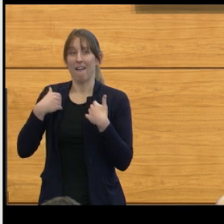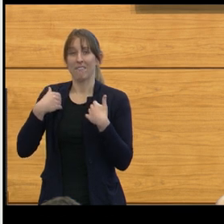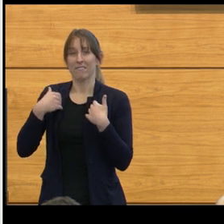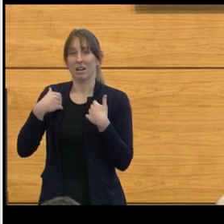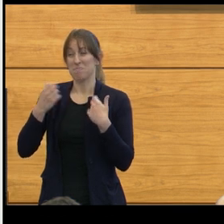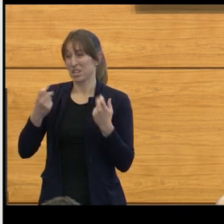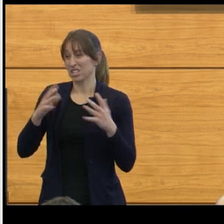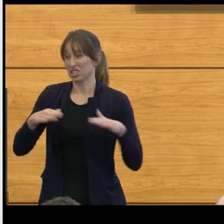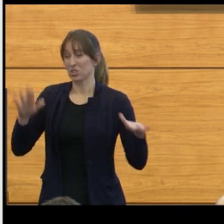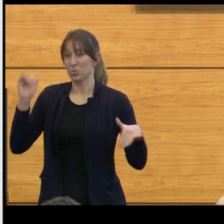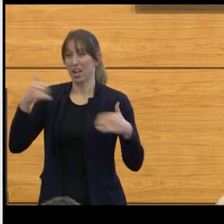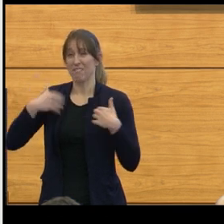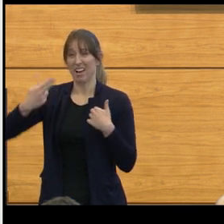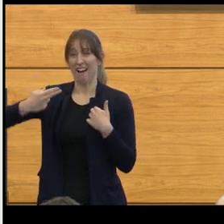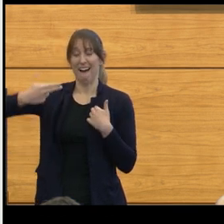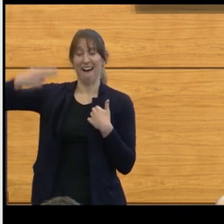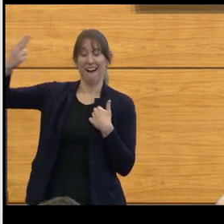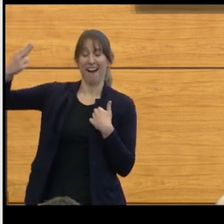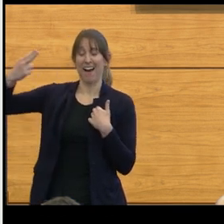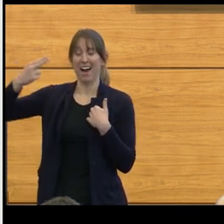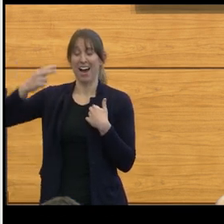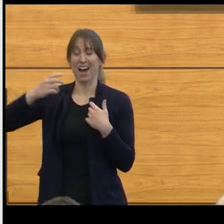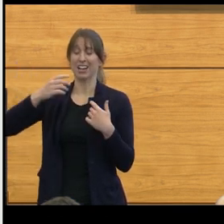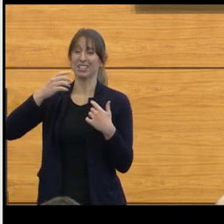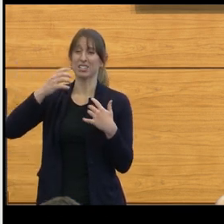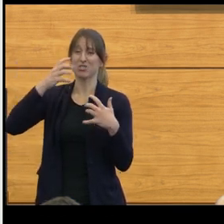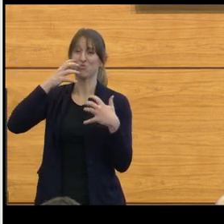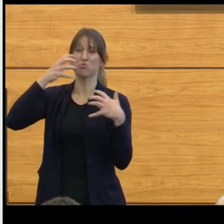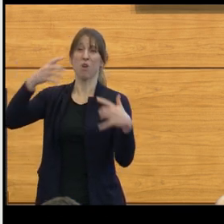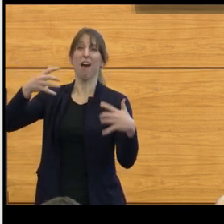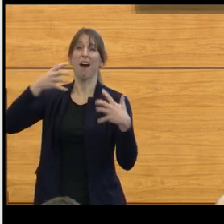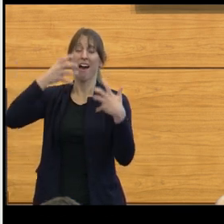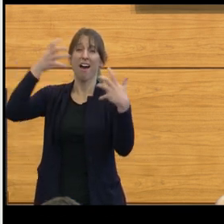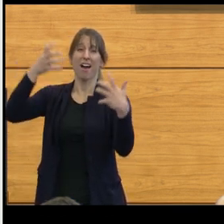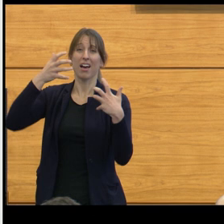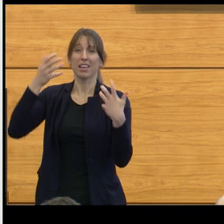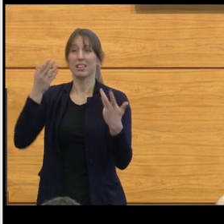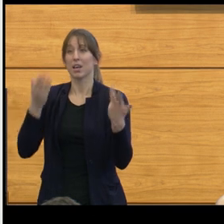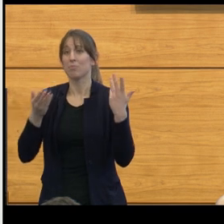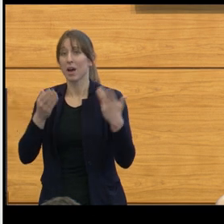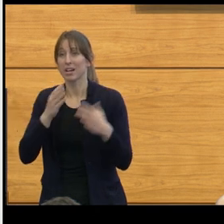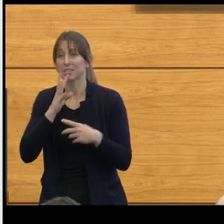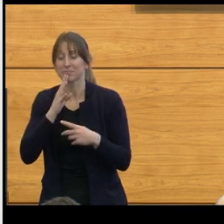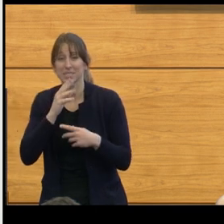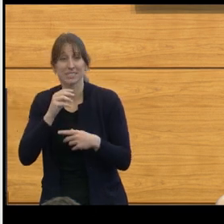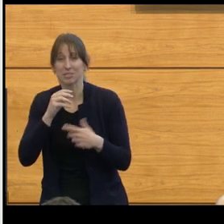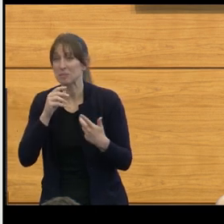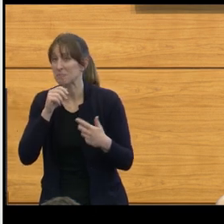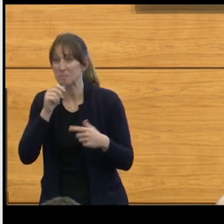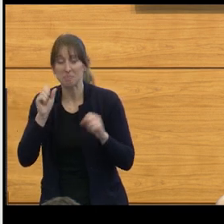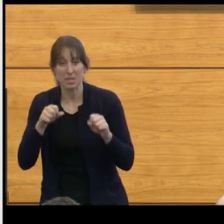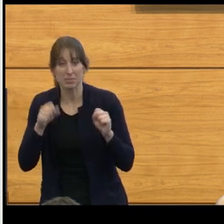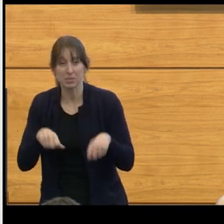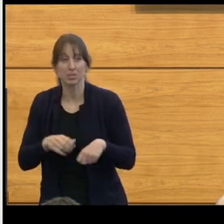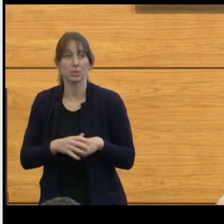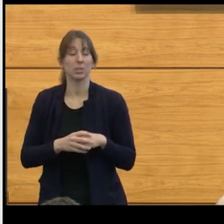The children will often be mute. They have a significant speech apraxia and ataxia, as well as difficulty with their eye movements.